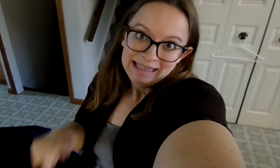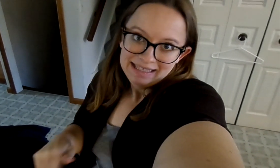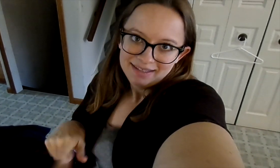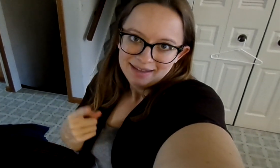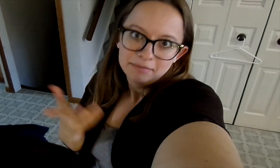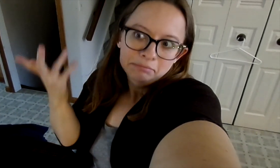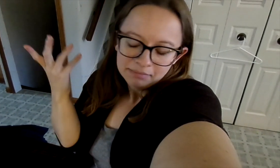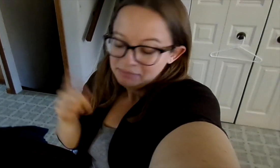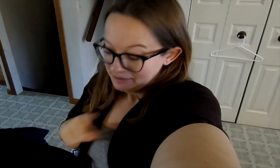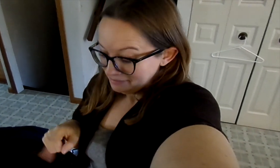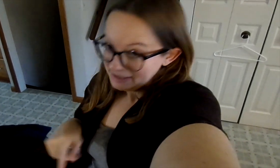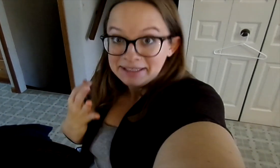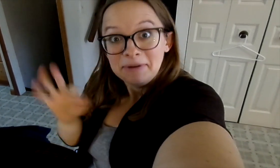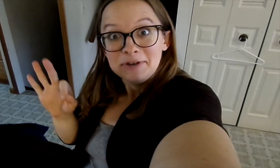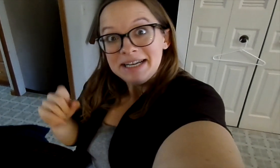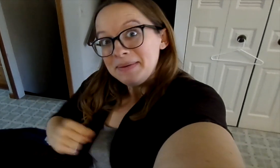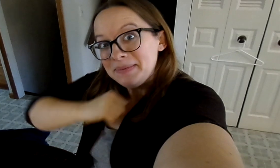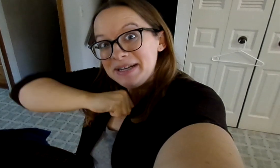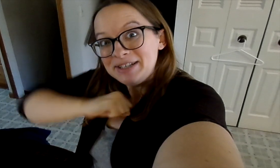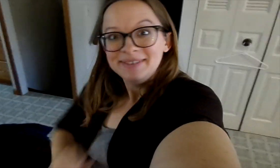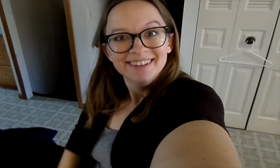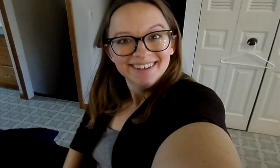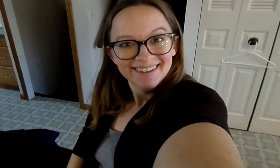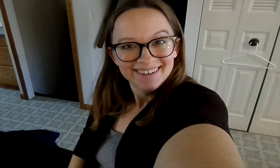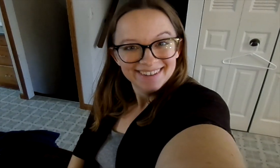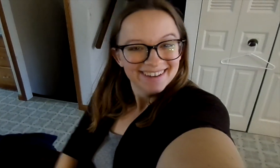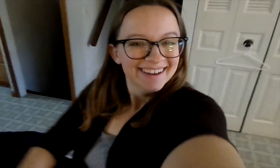Just if the baby doesn't like these. But these are free, so woohoo!